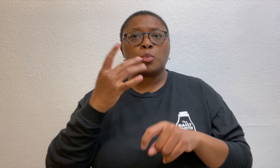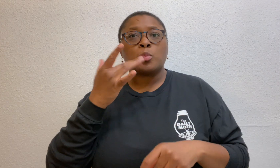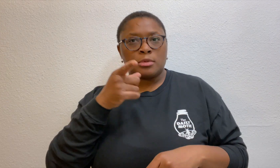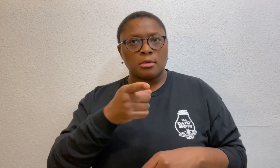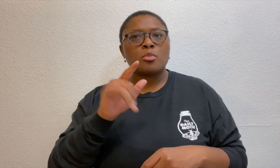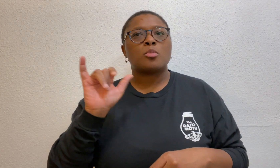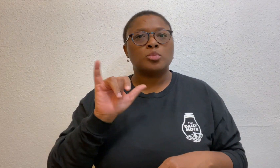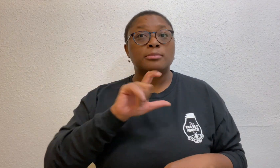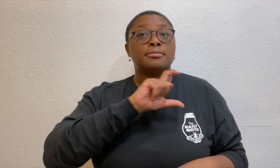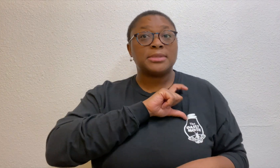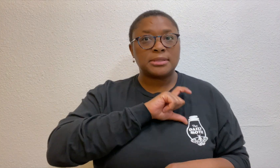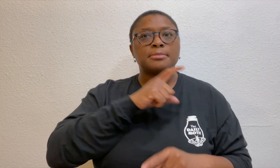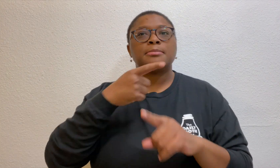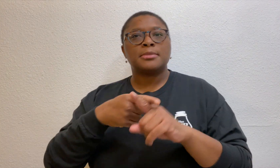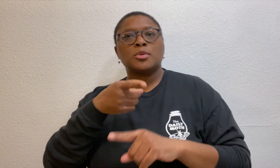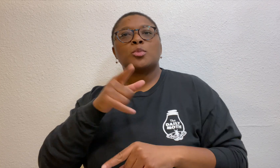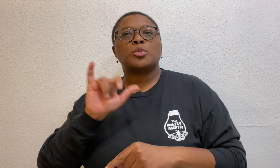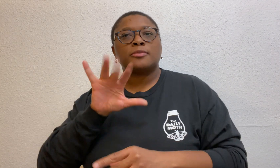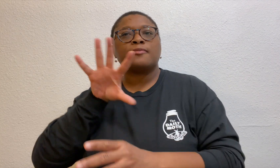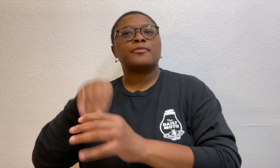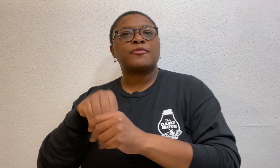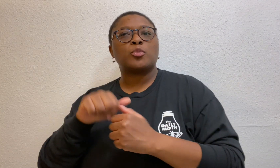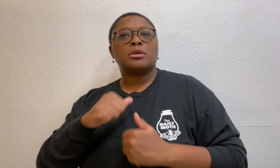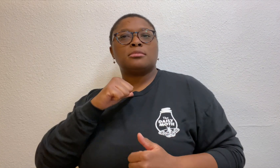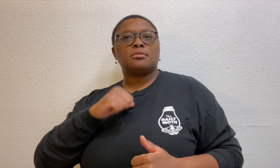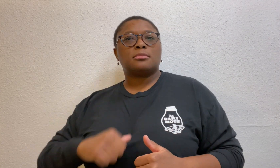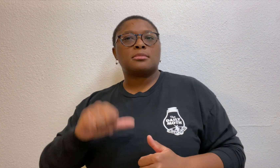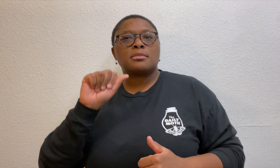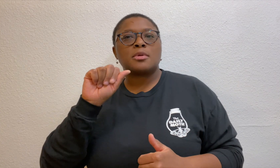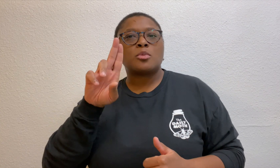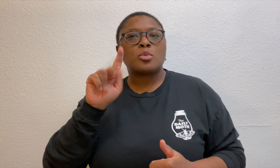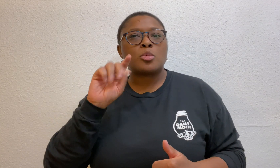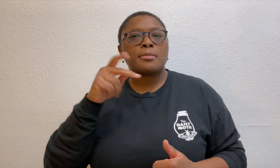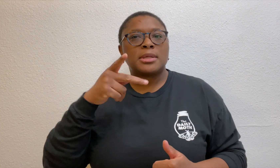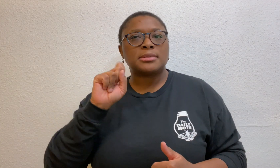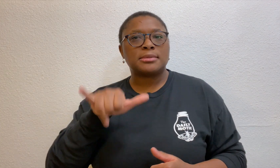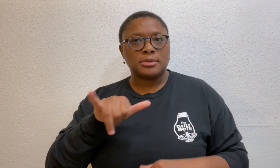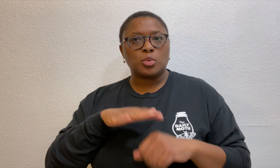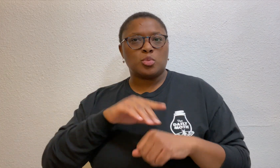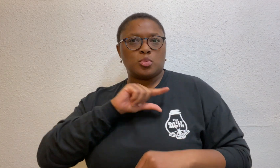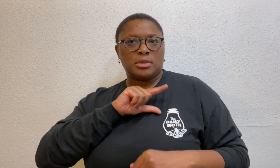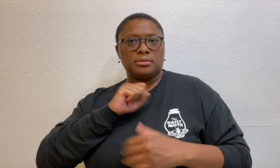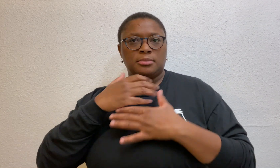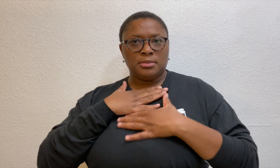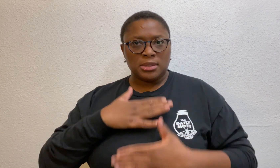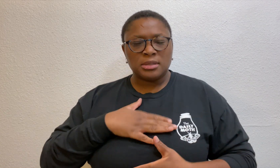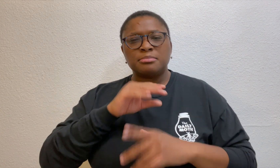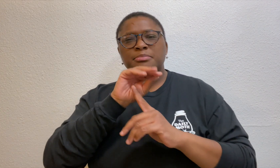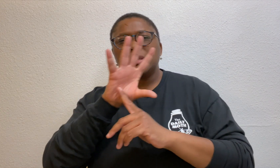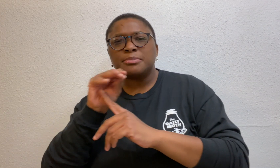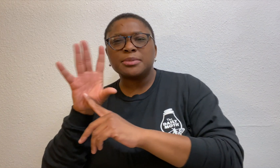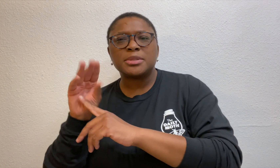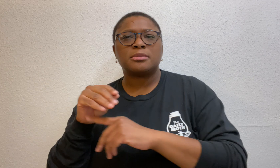He was questioned because he was an officer and also involved with the autopsy on Grant’s body.